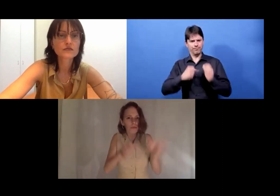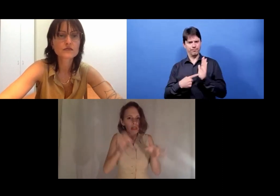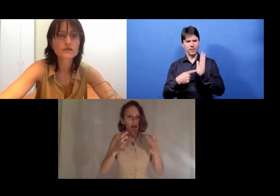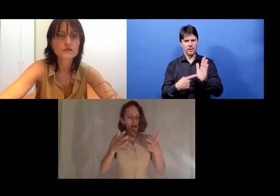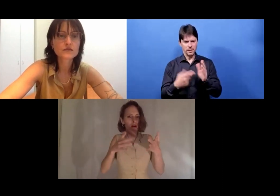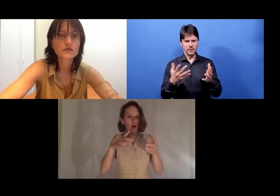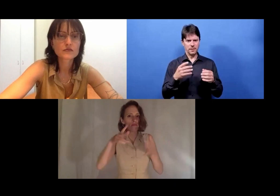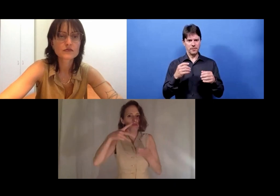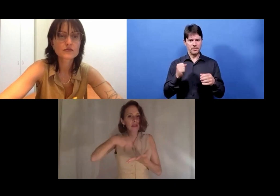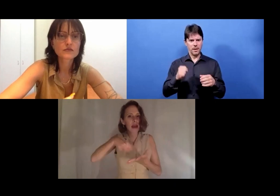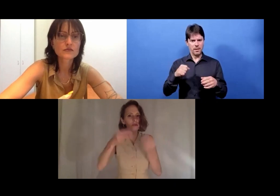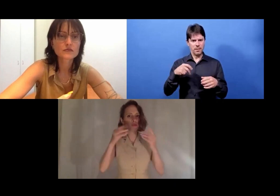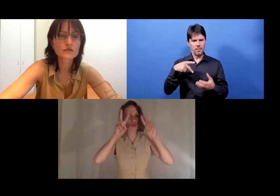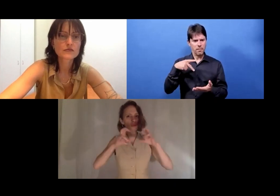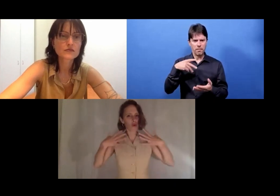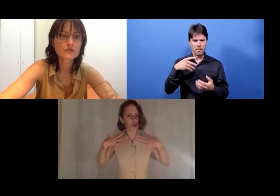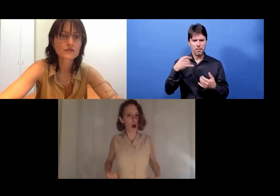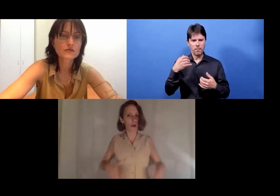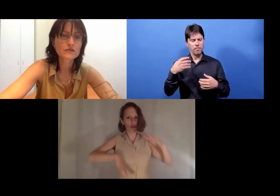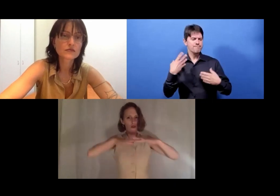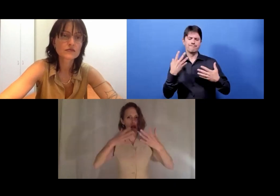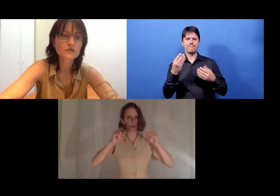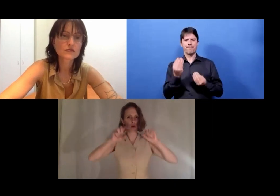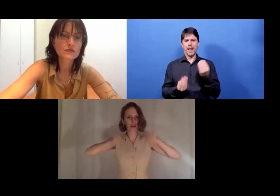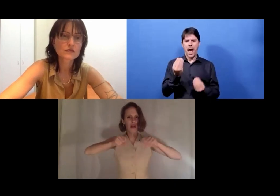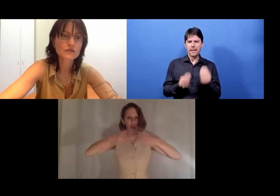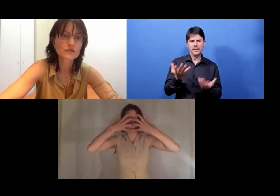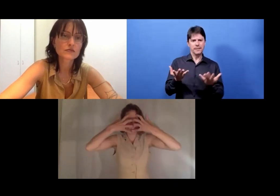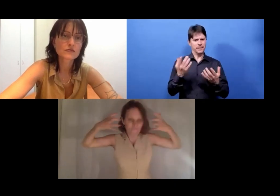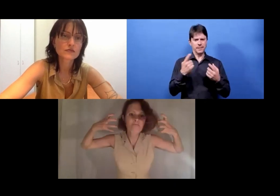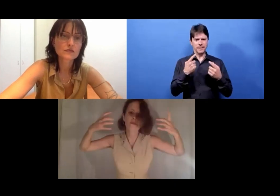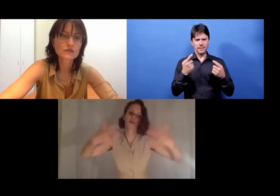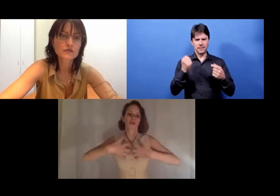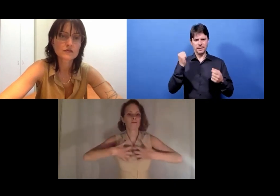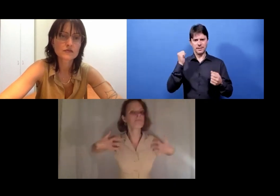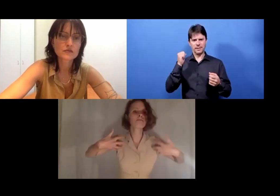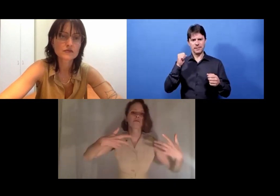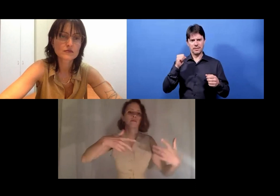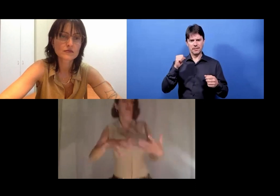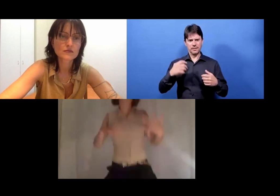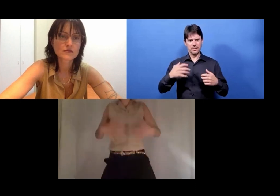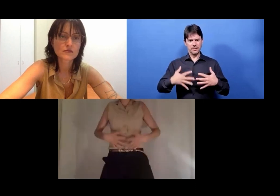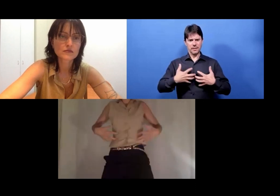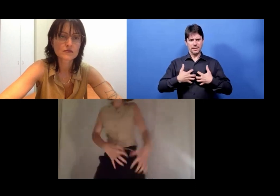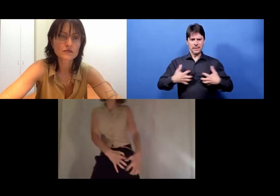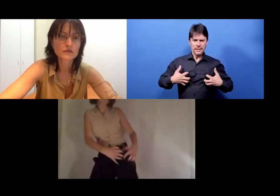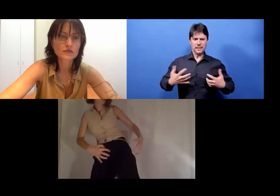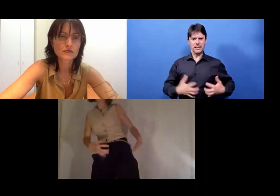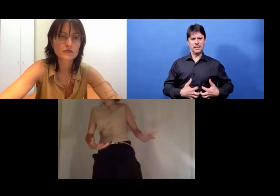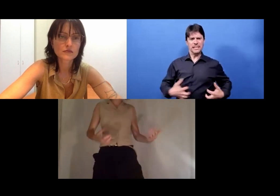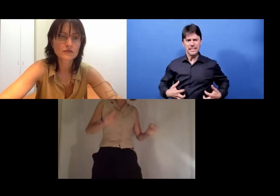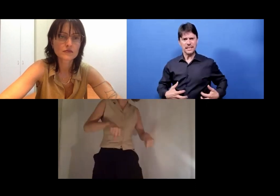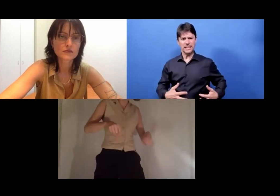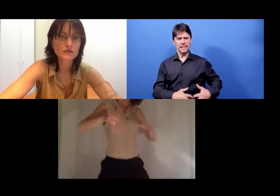Rage you can express using your entire body, your entire face, intensity of movement, speed of movement.